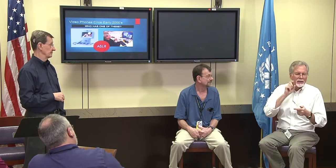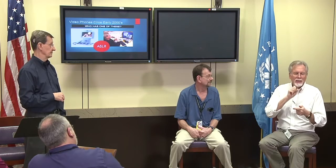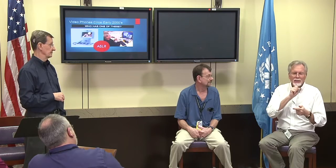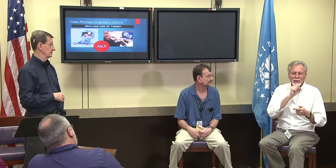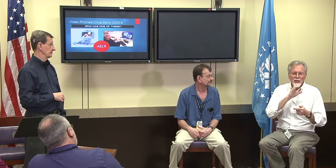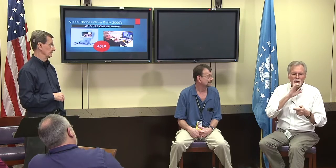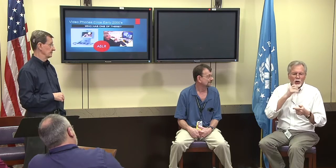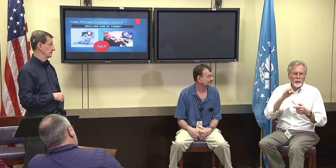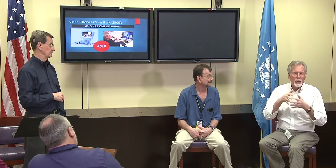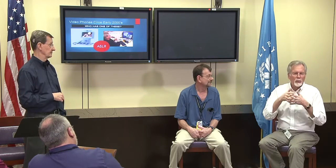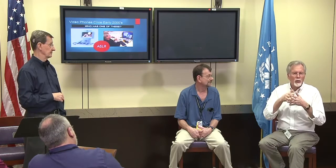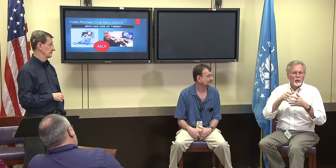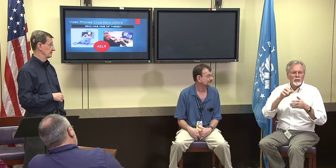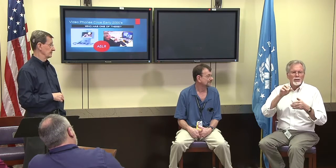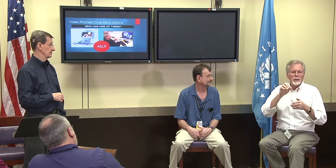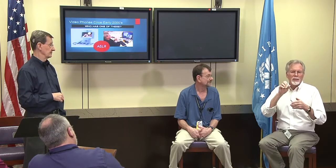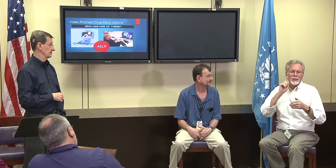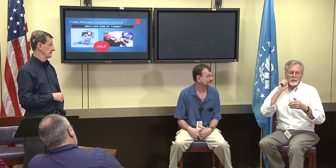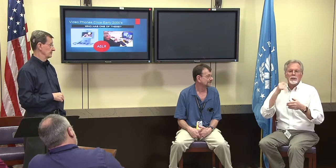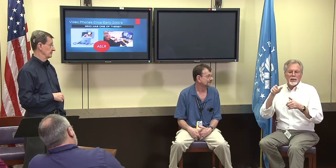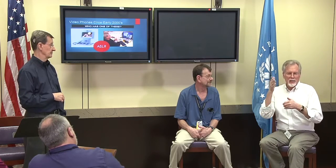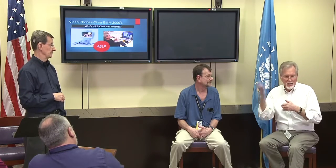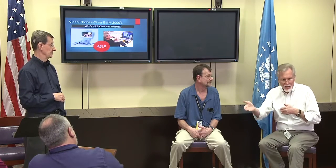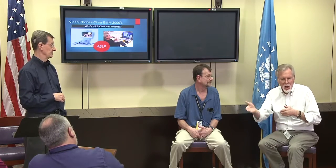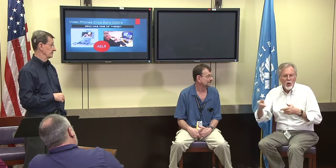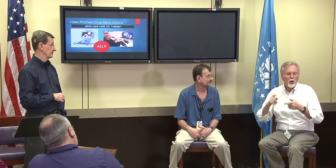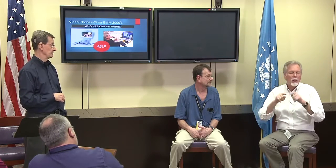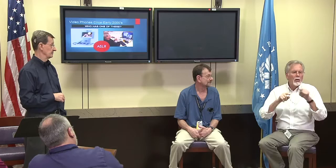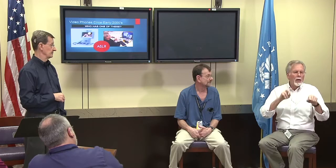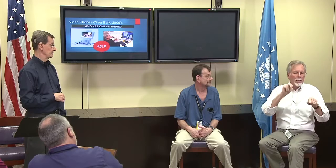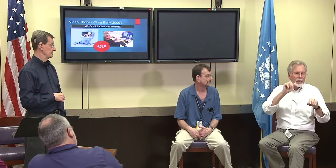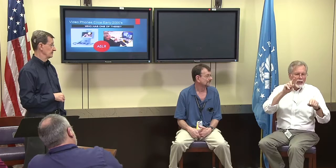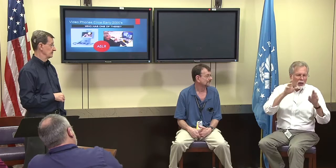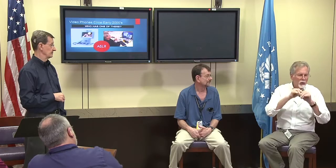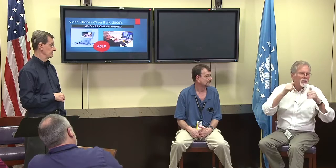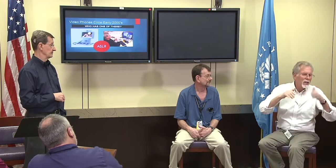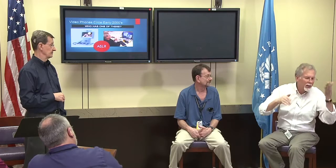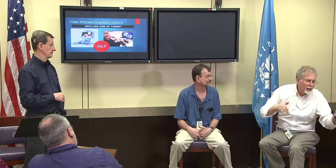The organization still there for a lot of deaf seniors, the NAD,